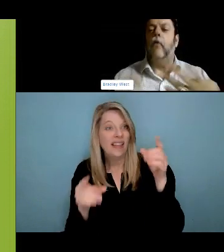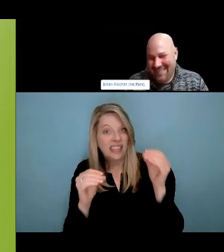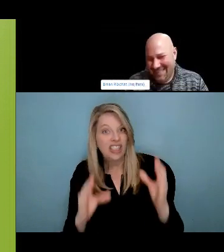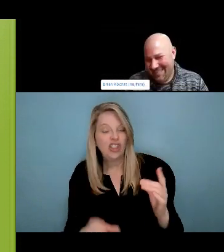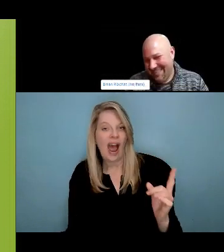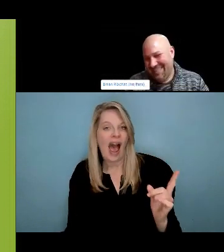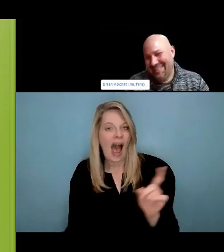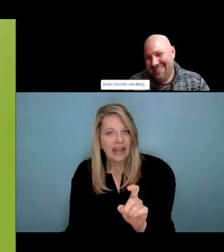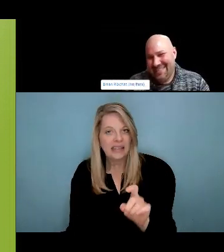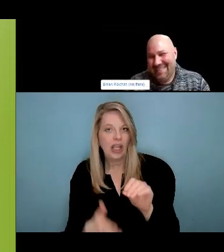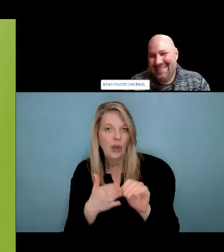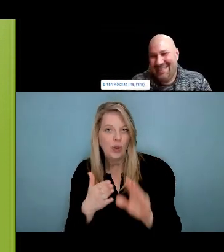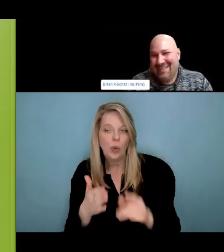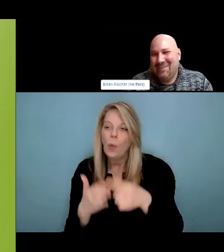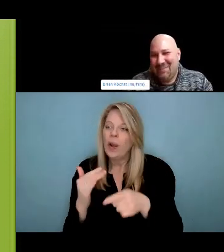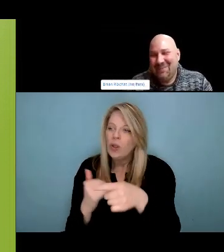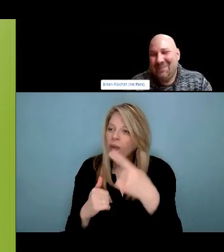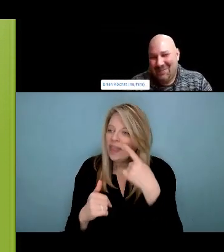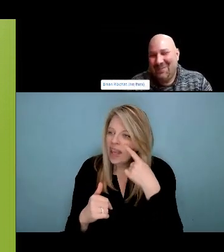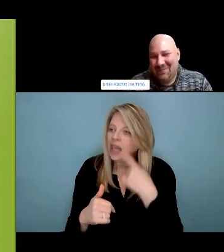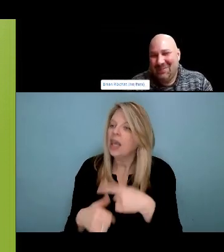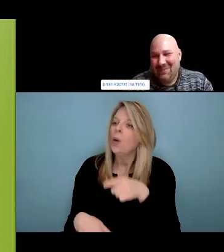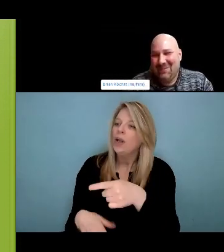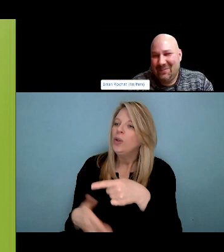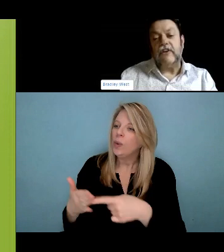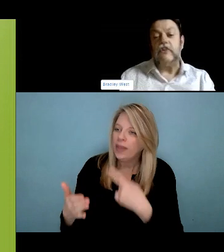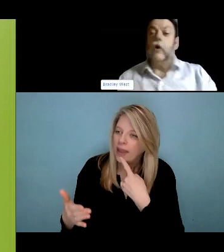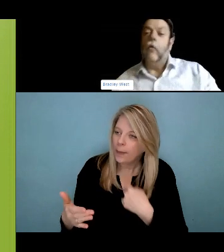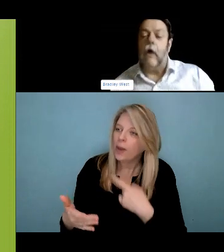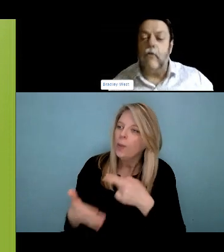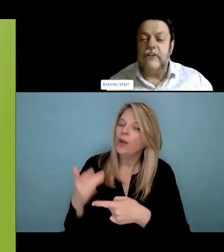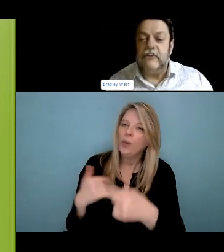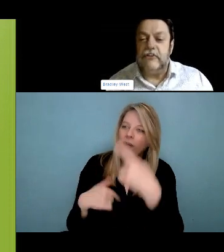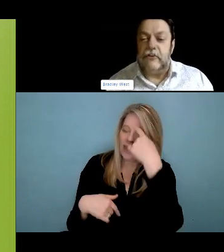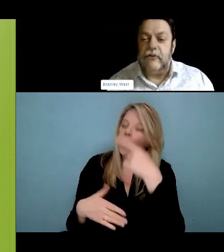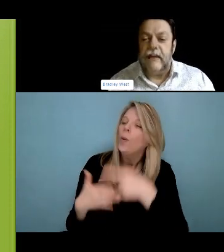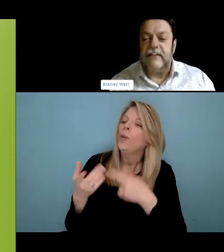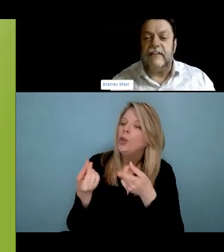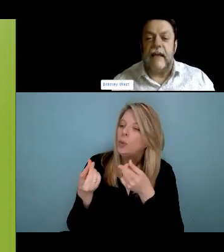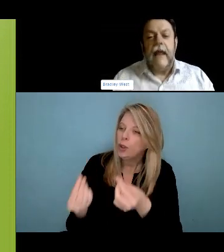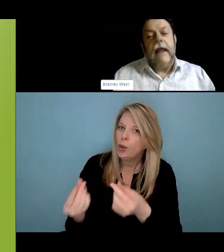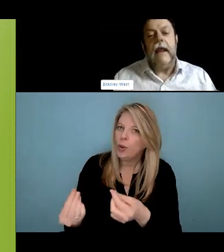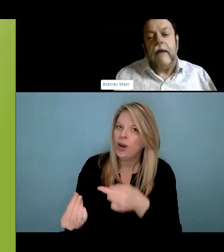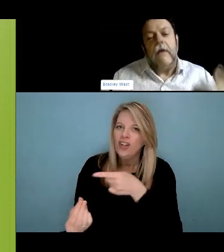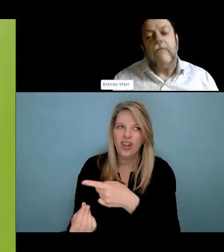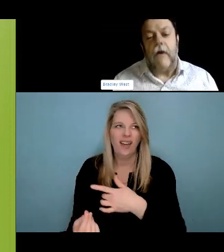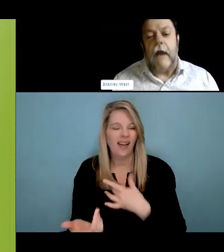personally. While doing front lines during this overdose crisis. And I just always try to stay people first. Oh Oh